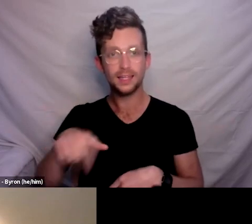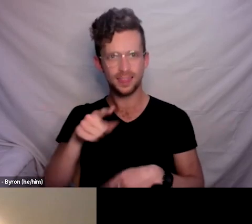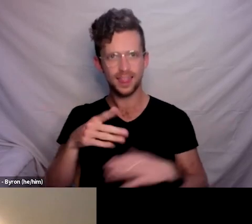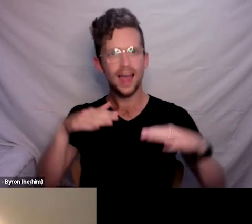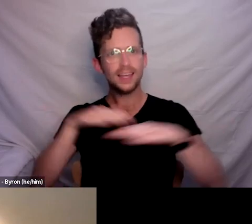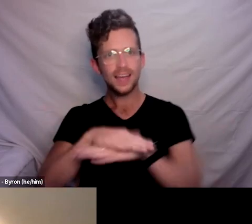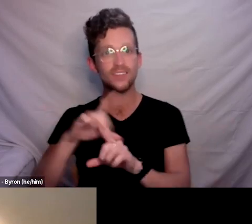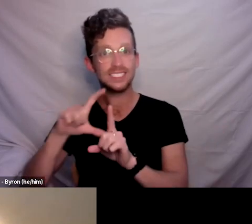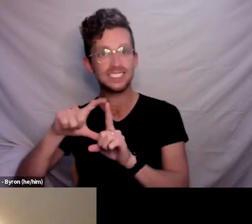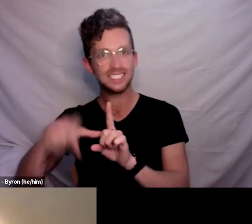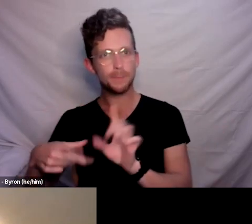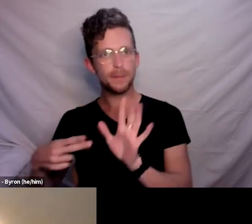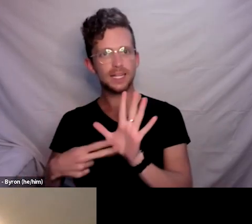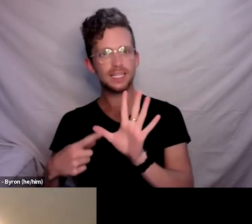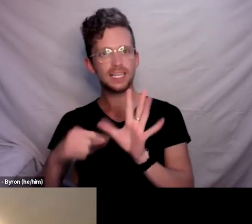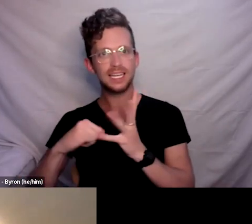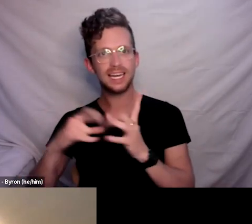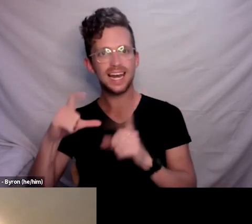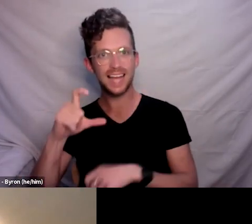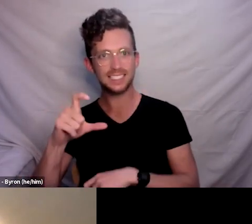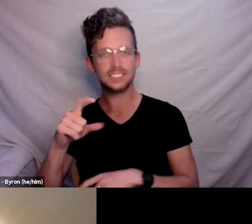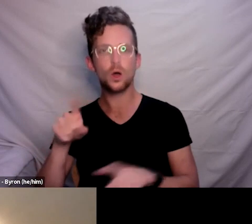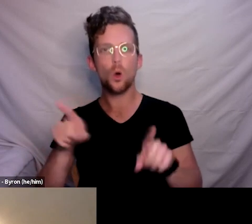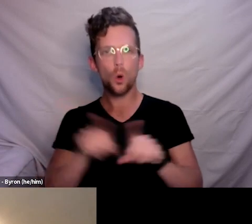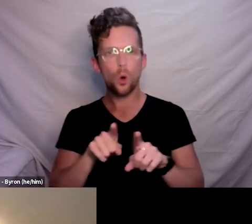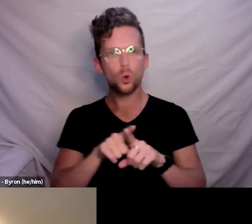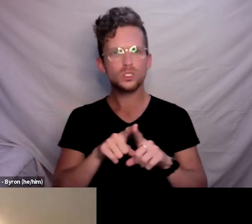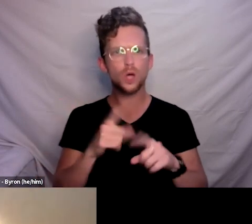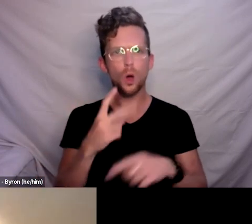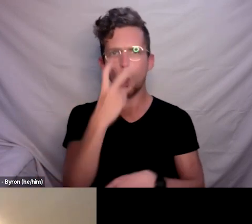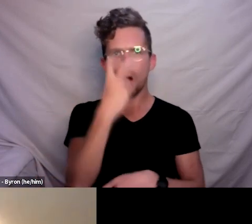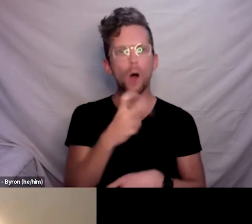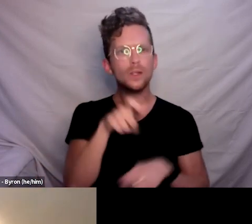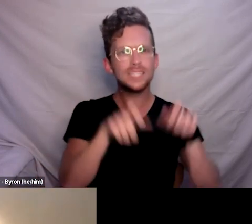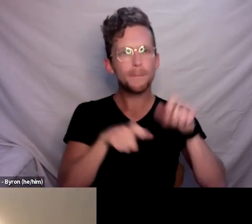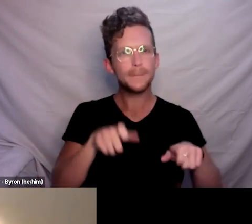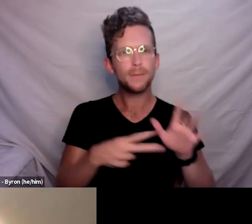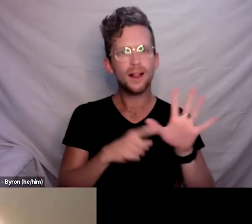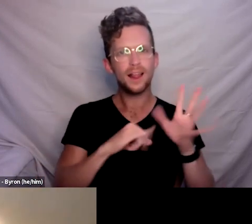but the older persons NASC and the mental health NASC across the Hawke’s Bay region.